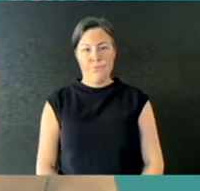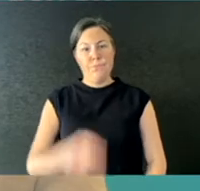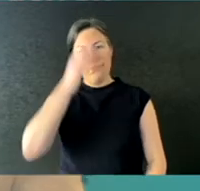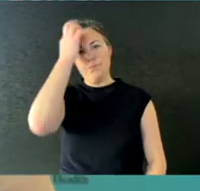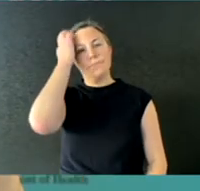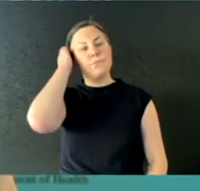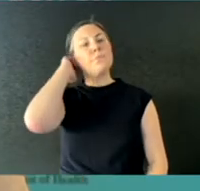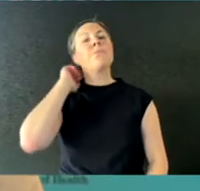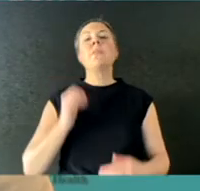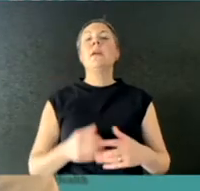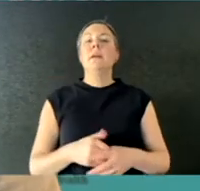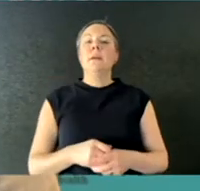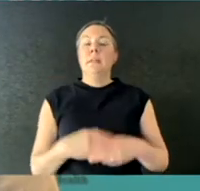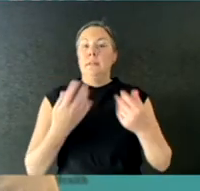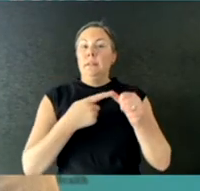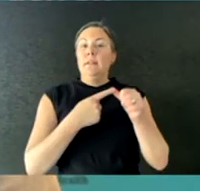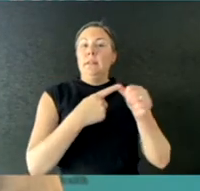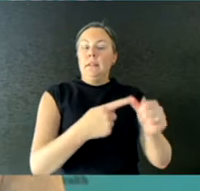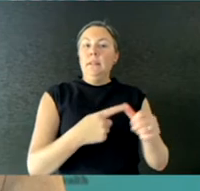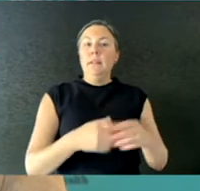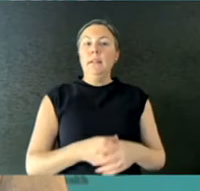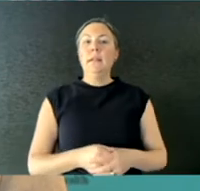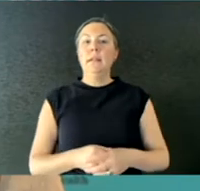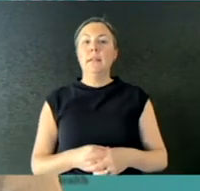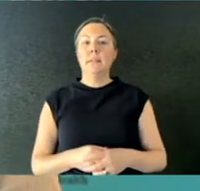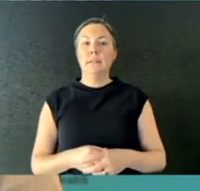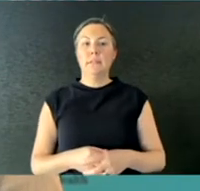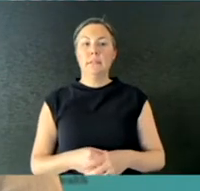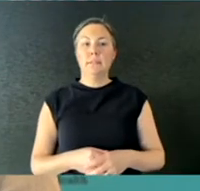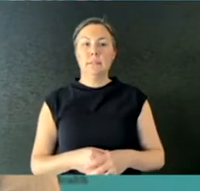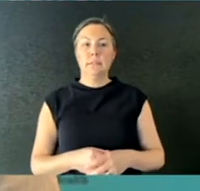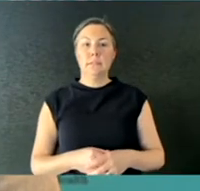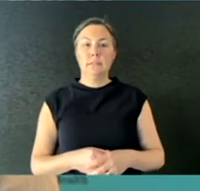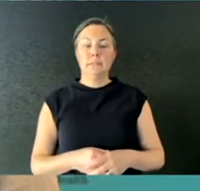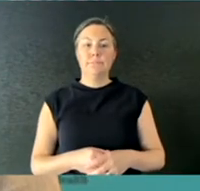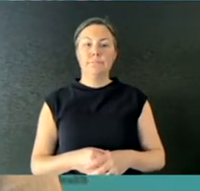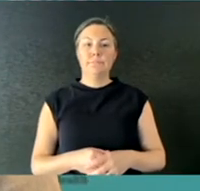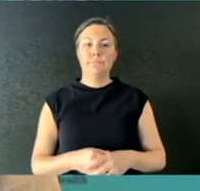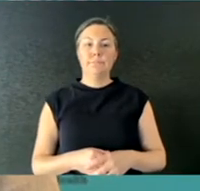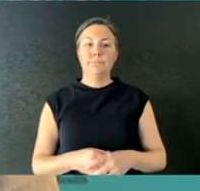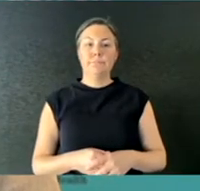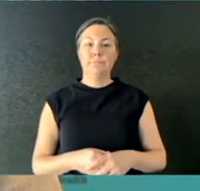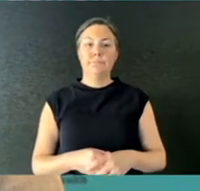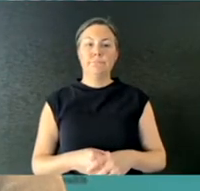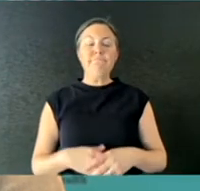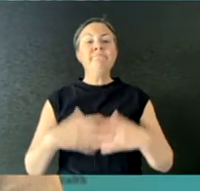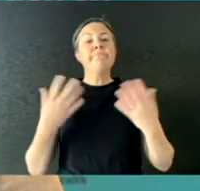So, I have seen the Center for Disease Control recommendations, and my reading of that, in